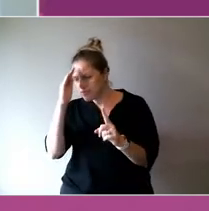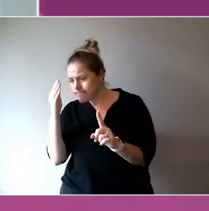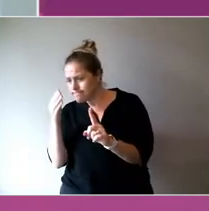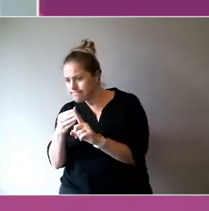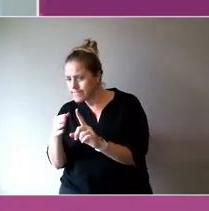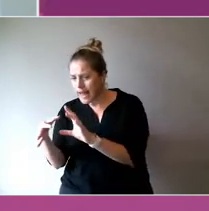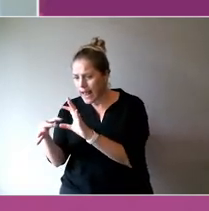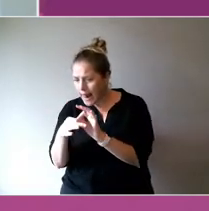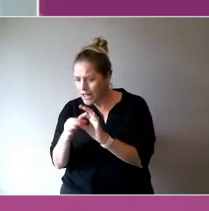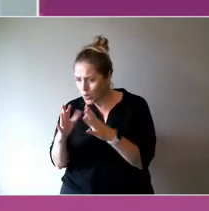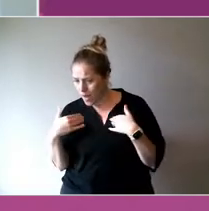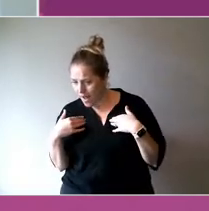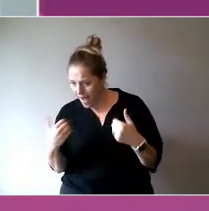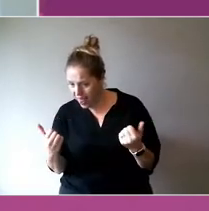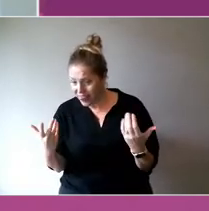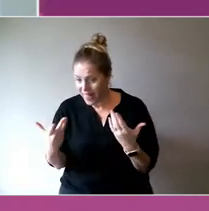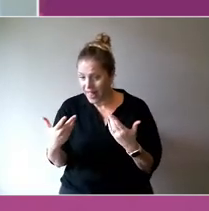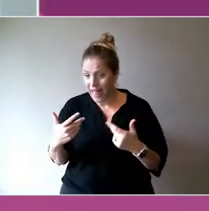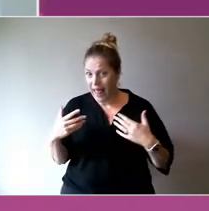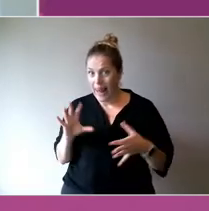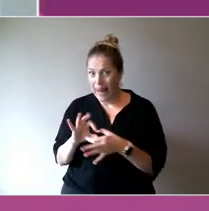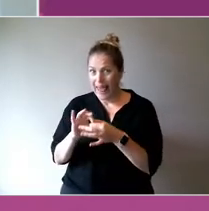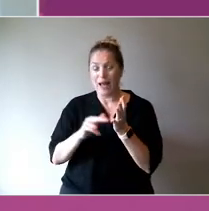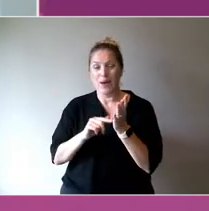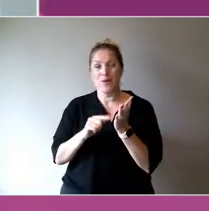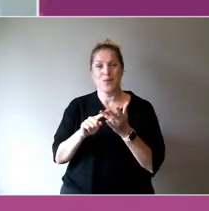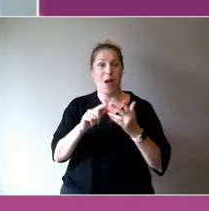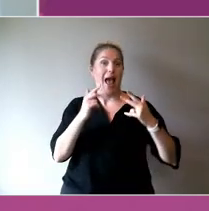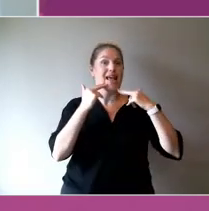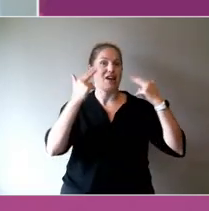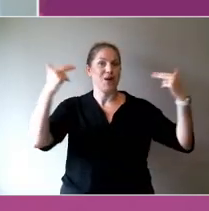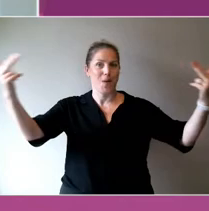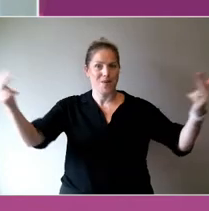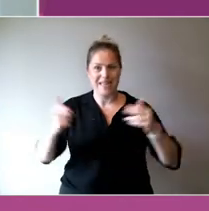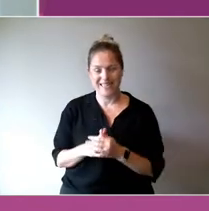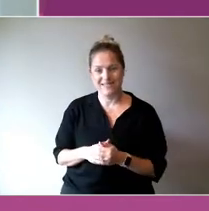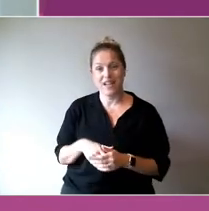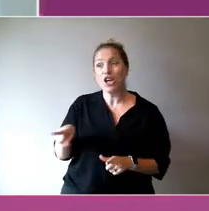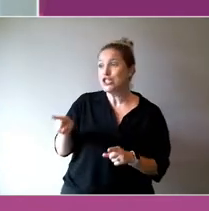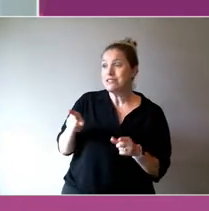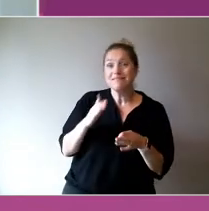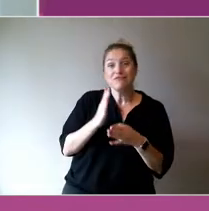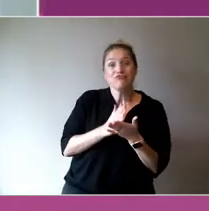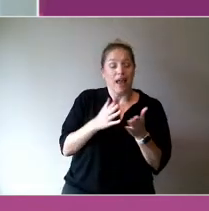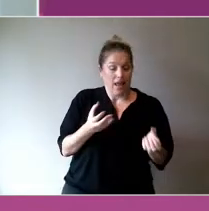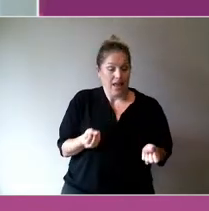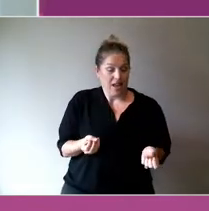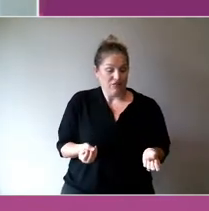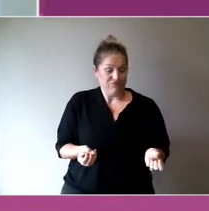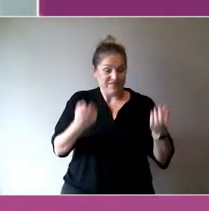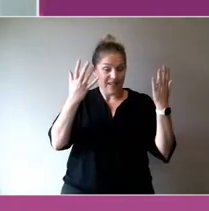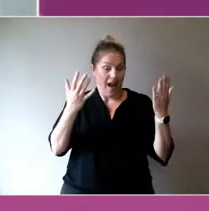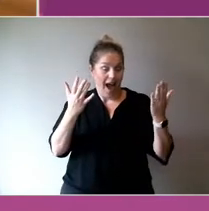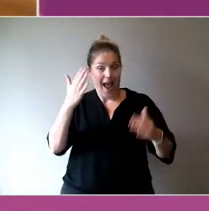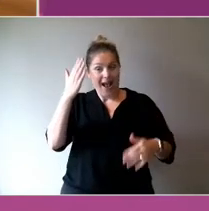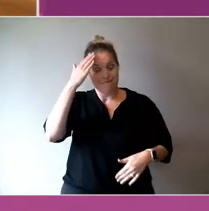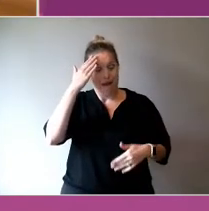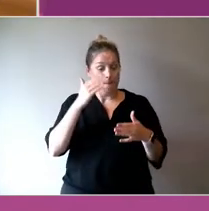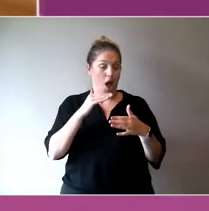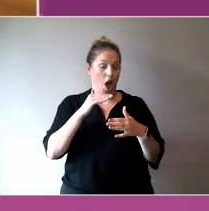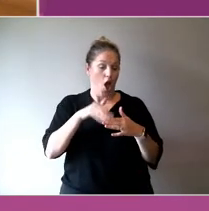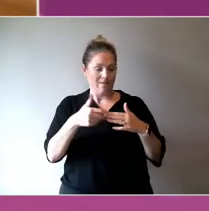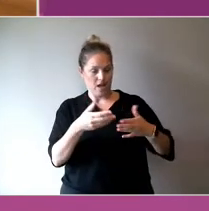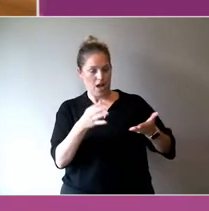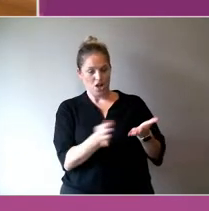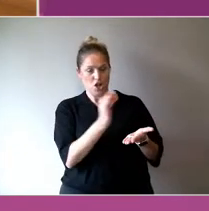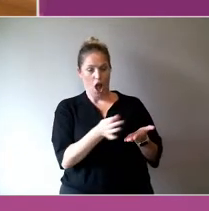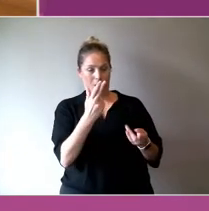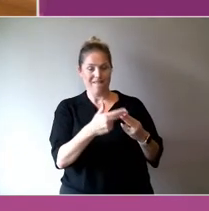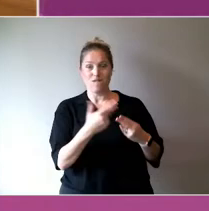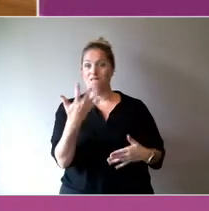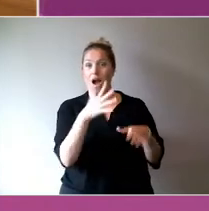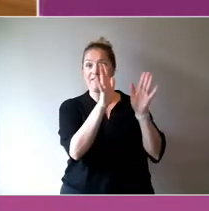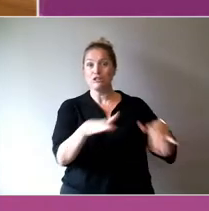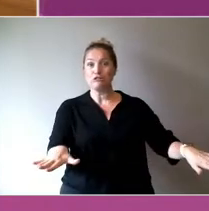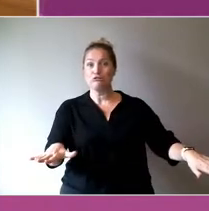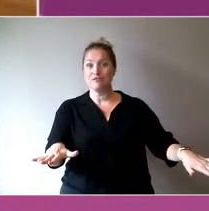She's a retired sequin sowing stage mum of five children and three chickens.